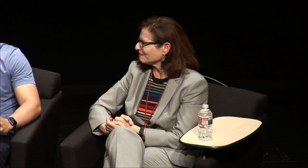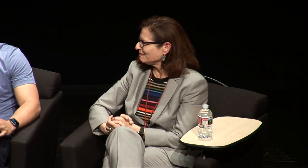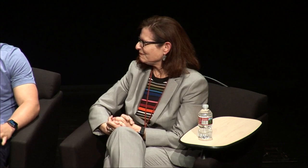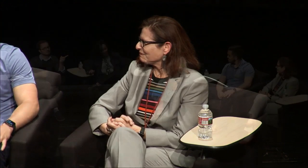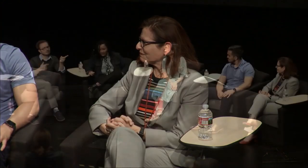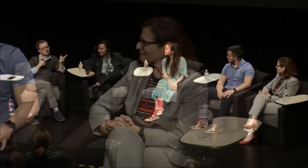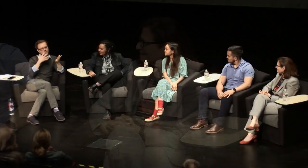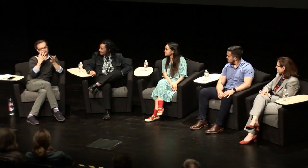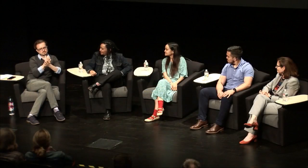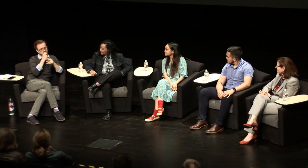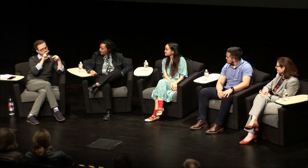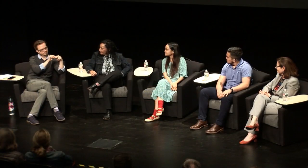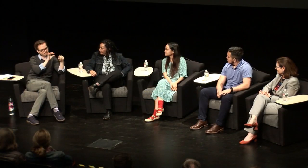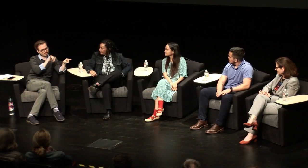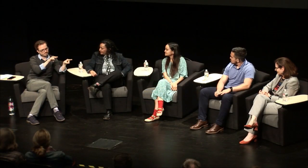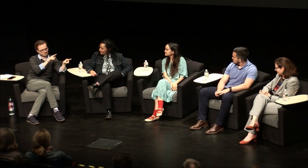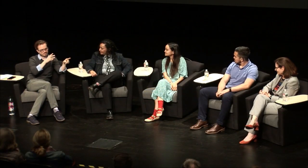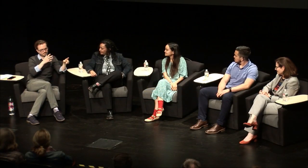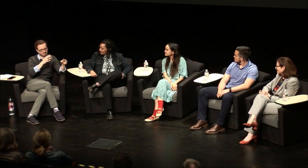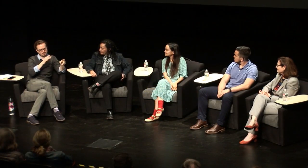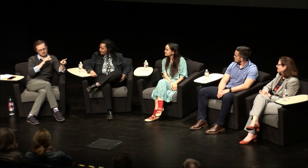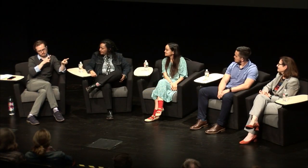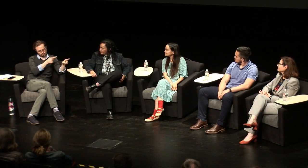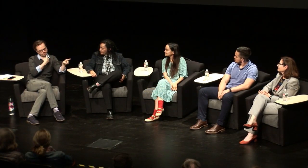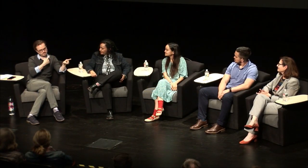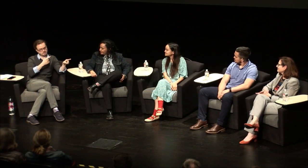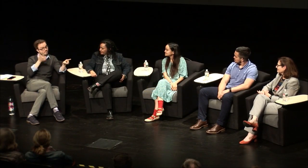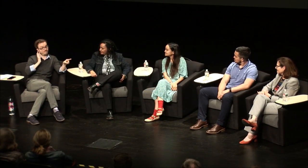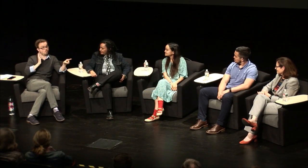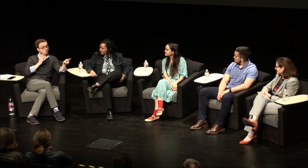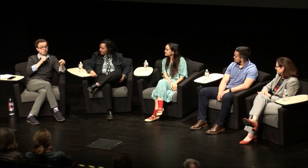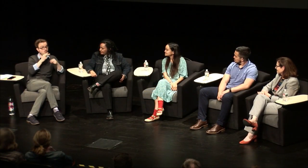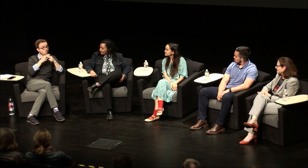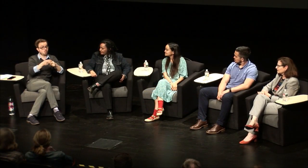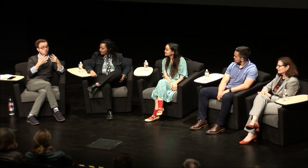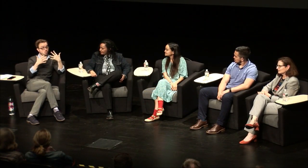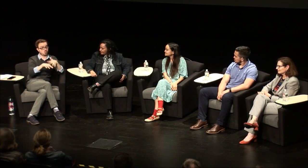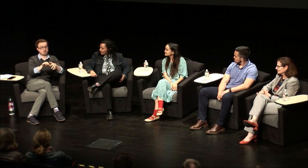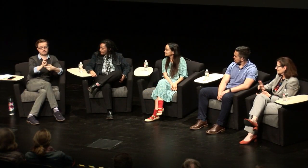student. [Wink:] so I want to just kind of add on to that real quick you mentioned not